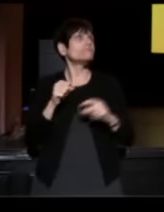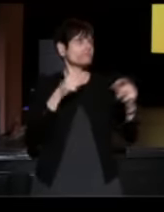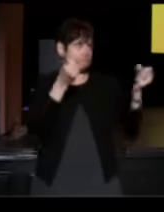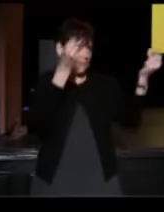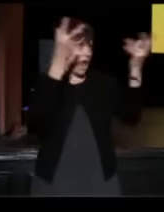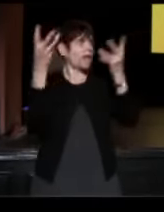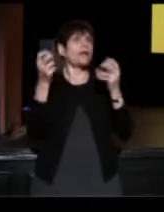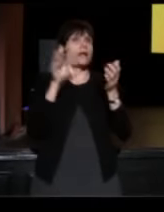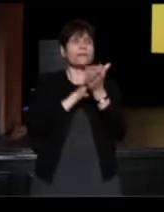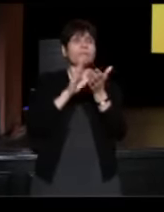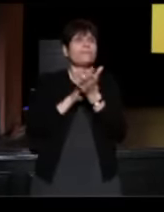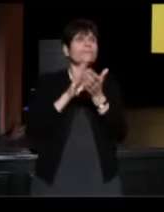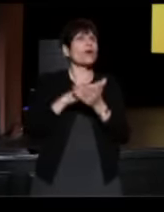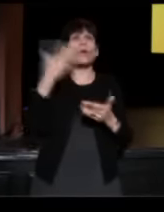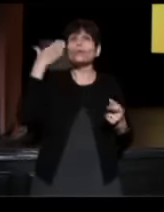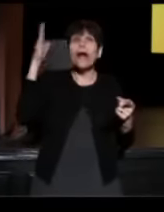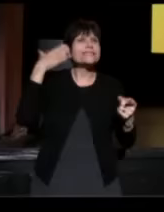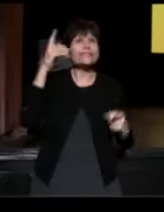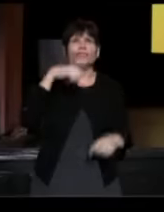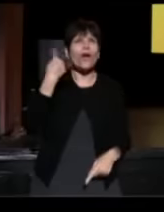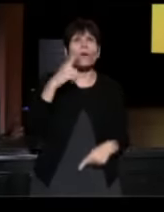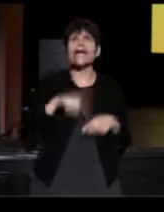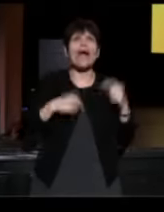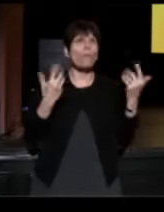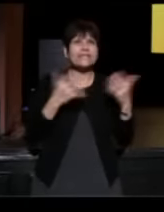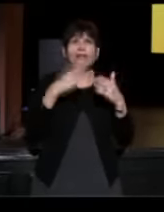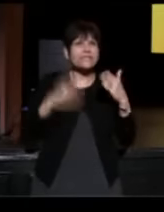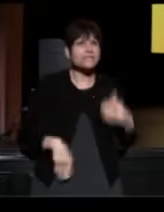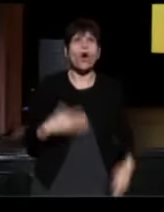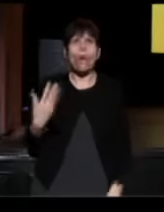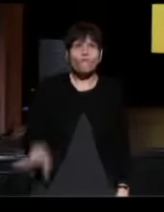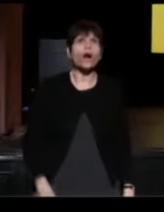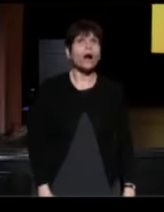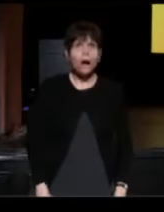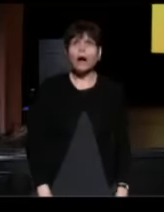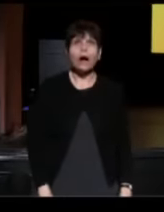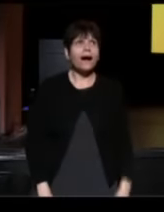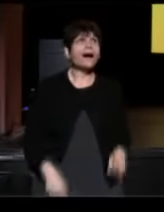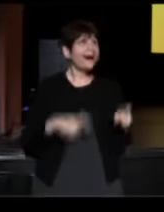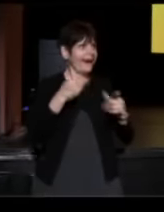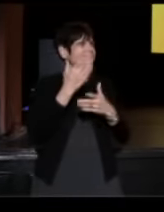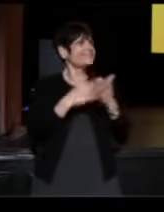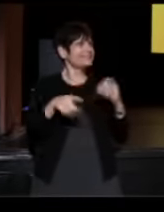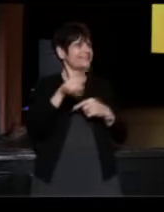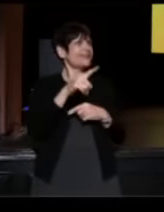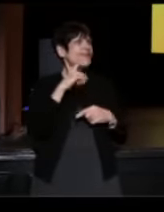And who doesn't know what StoryCorps is and can't wait till this is over so you can go drink. I heard you have beer pong tonight or something like that.